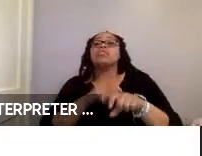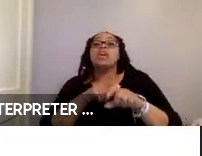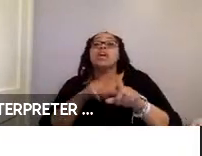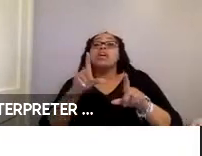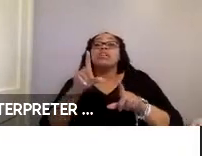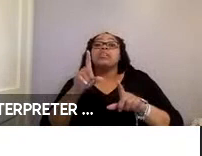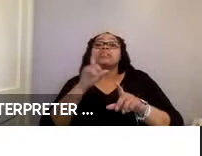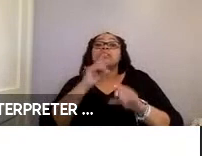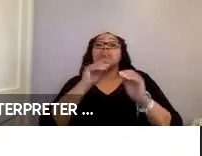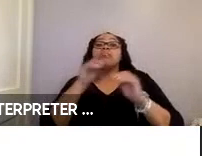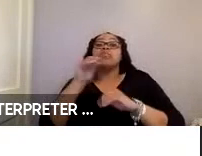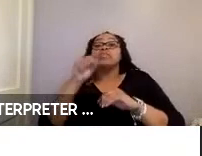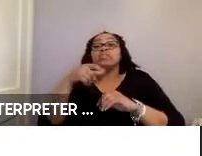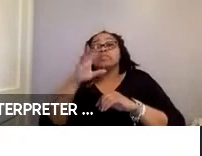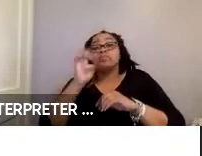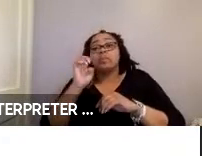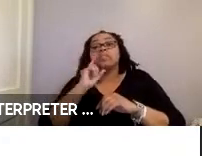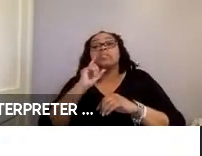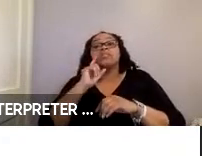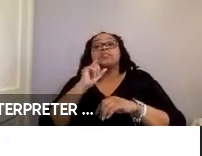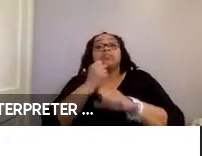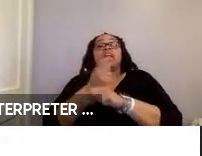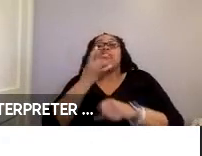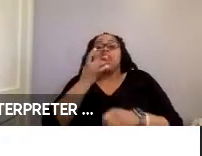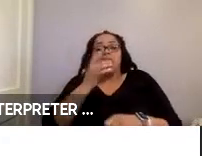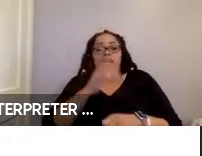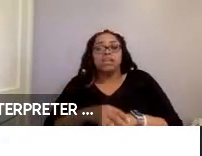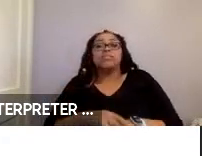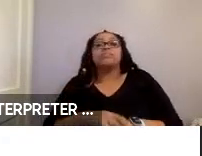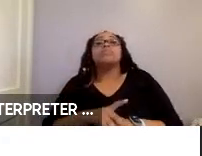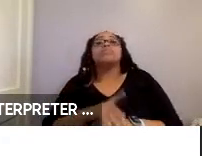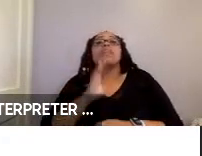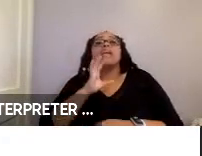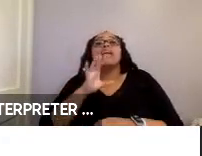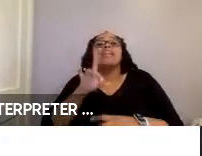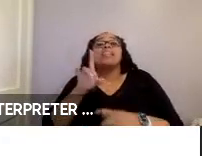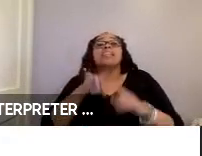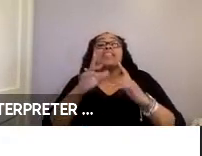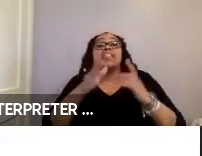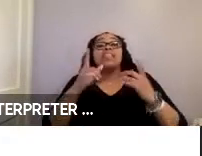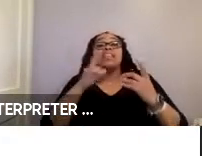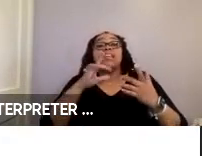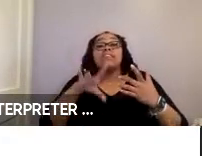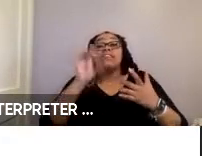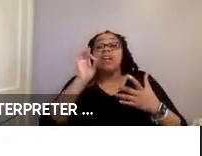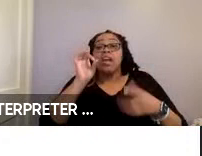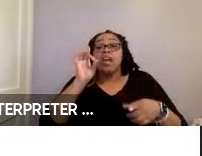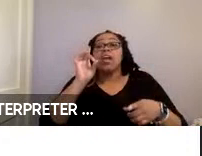into space, securing and alighting. And findings indicate that securement type had a significant